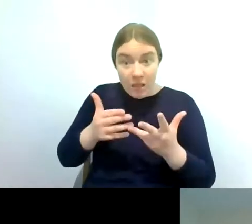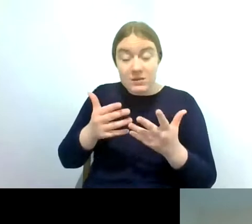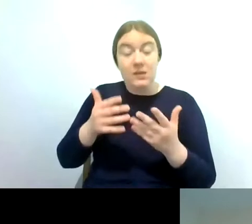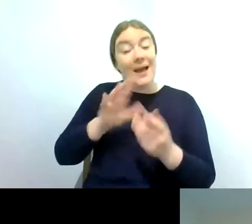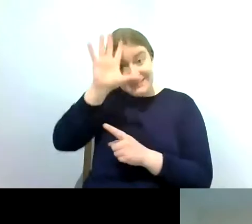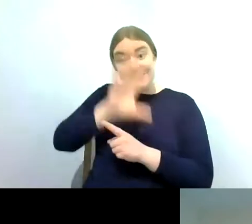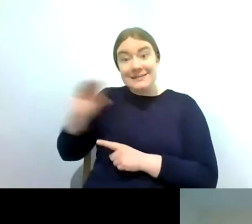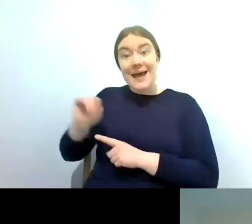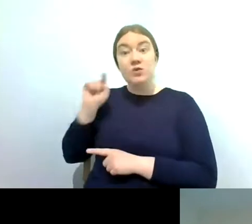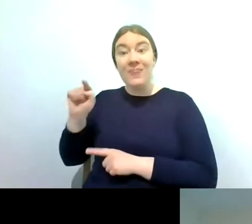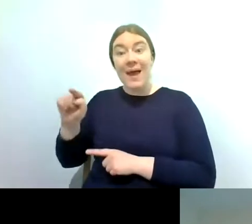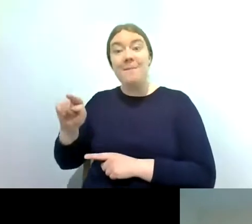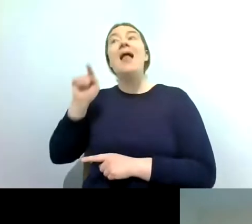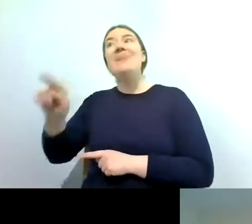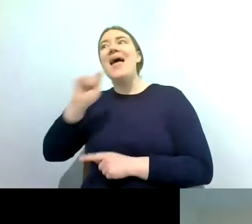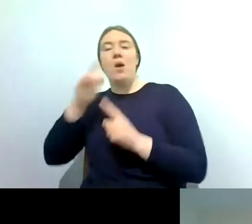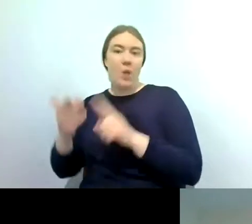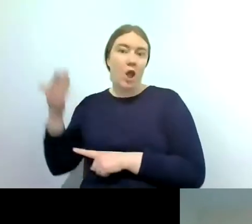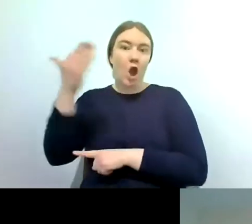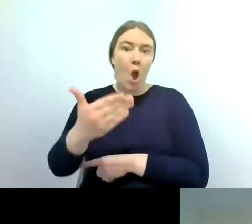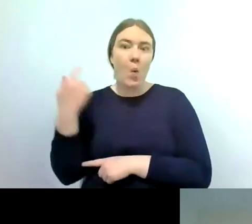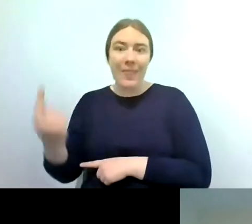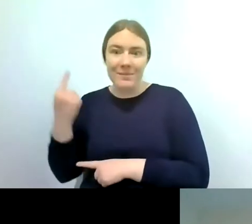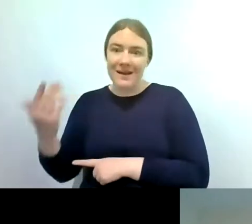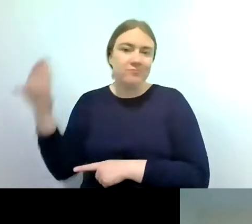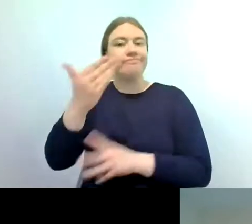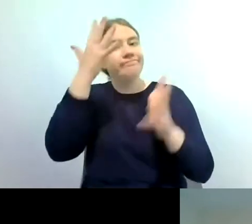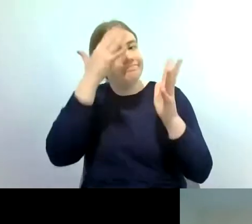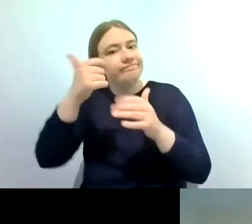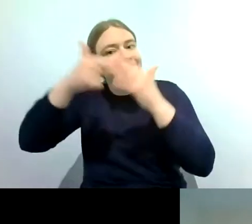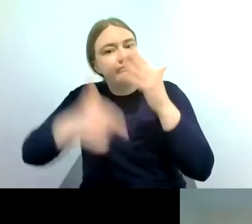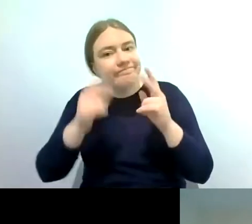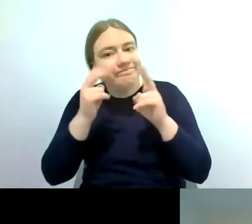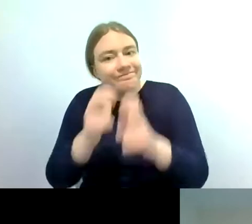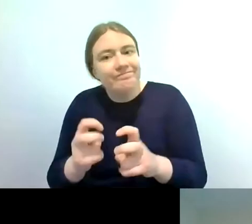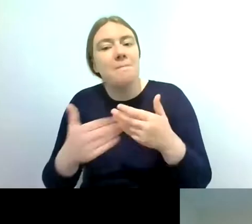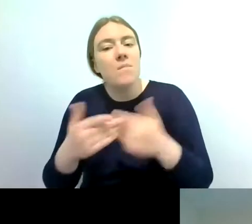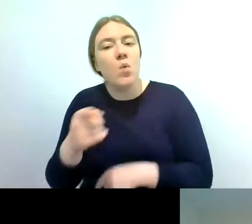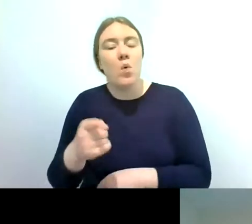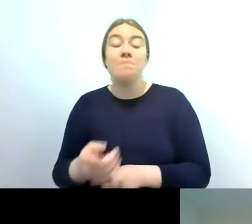and there are some new citizen science schemes coming out at the moment where you can get and